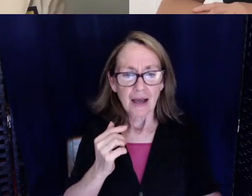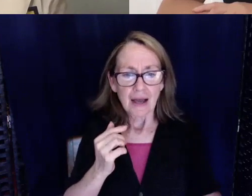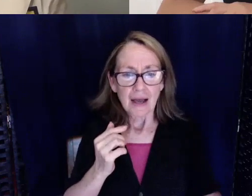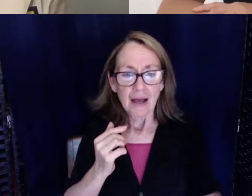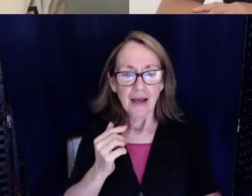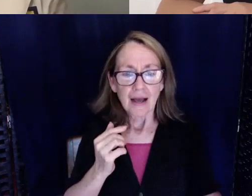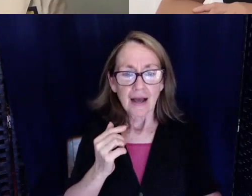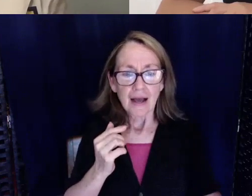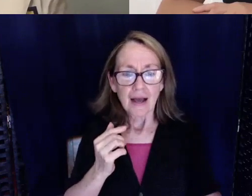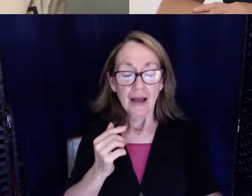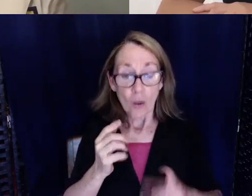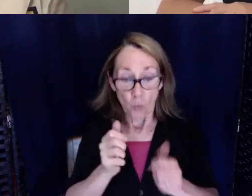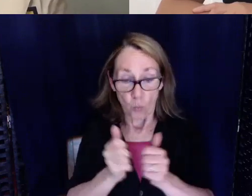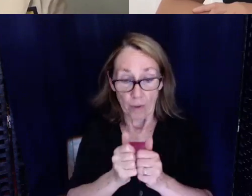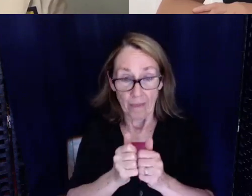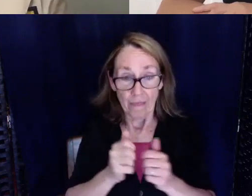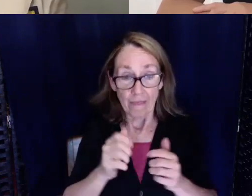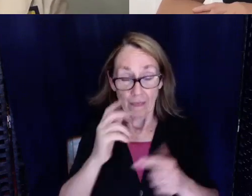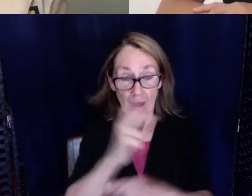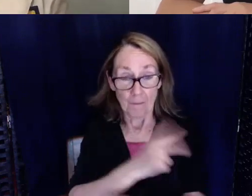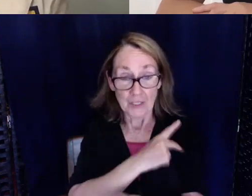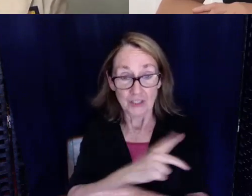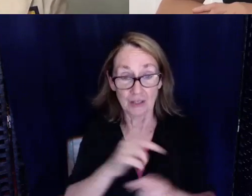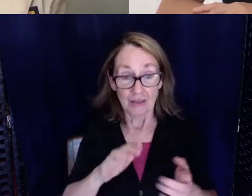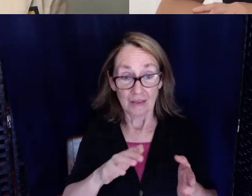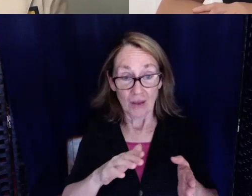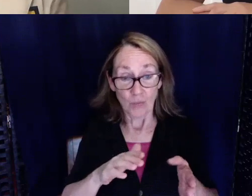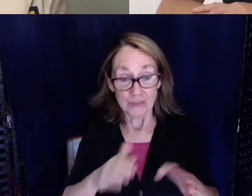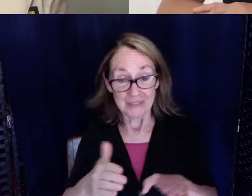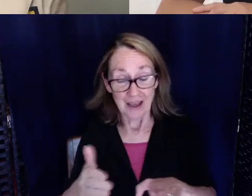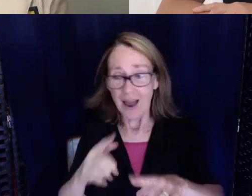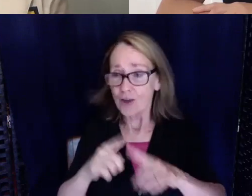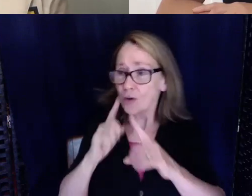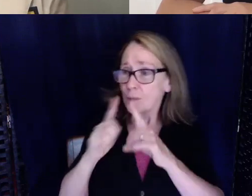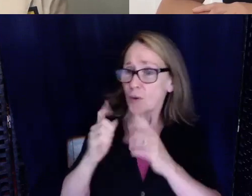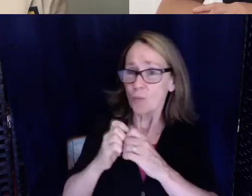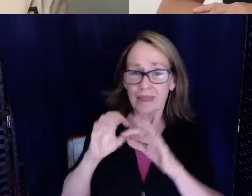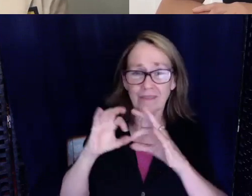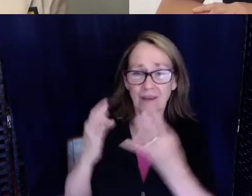And I couldn't communicate with the family properly because of the mask.